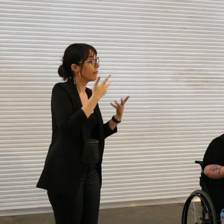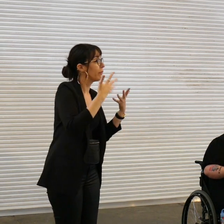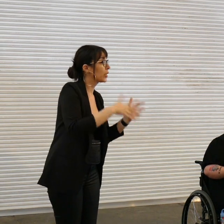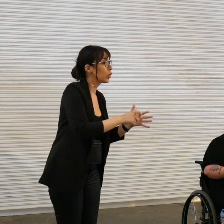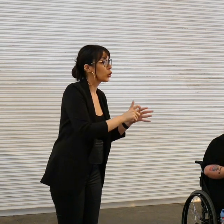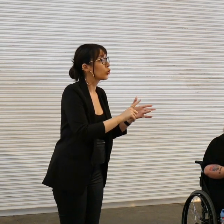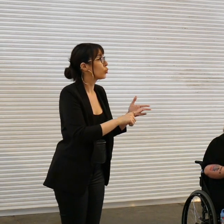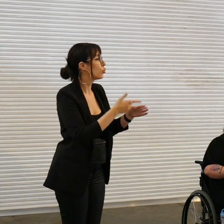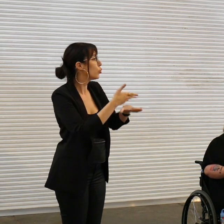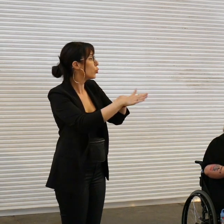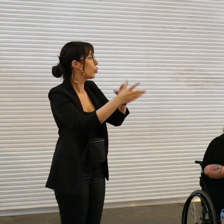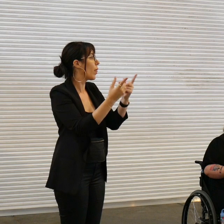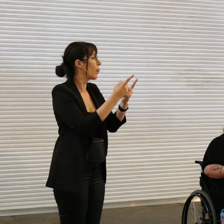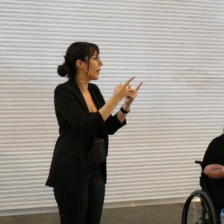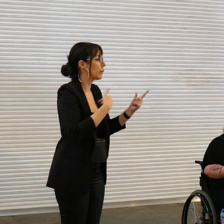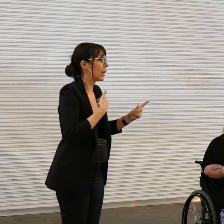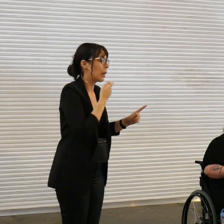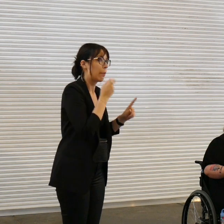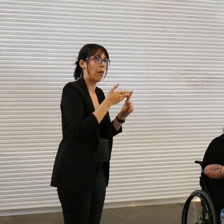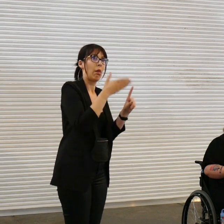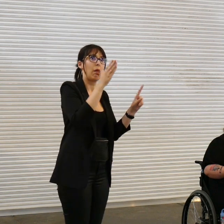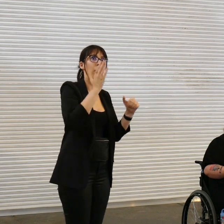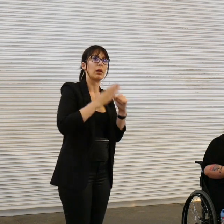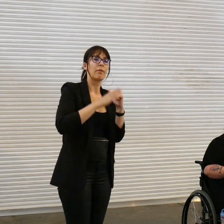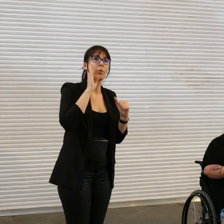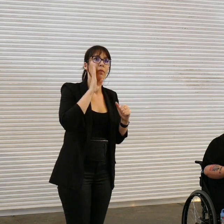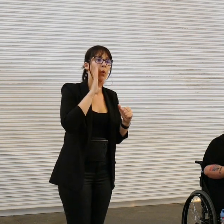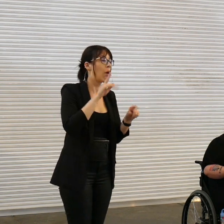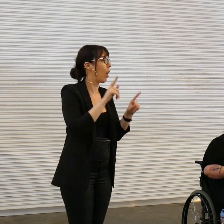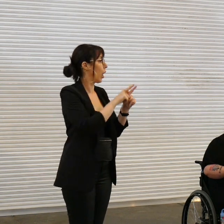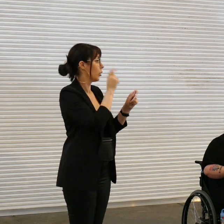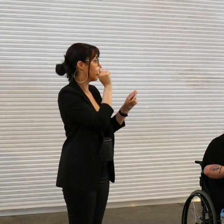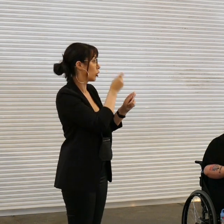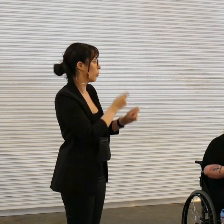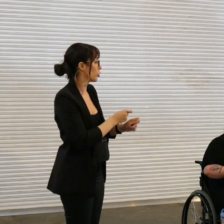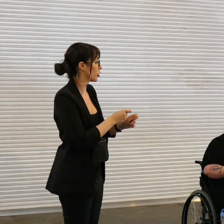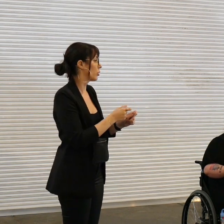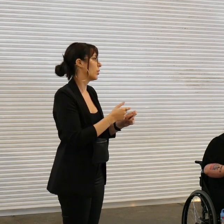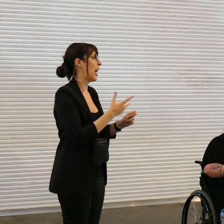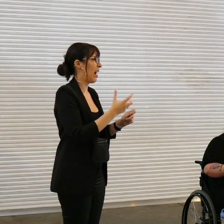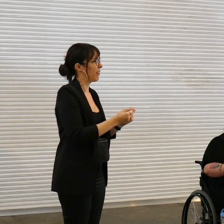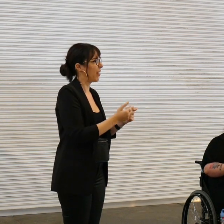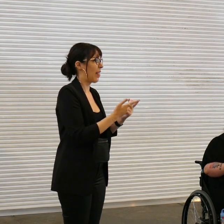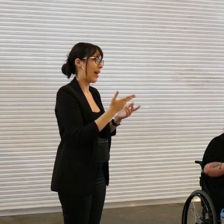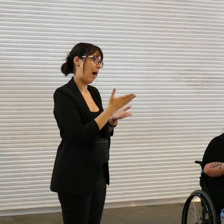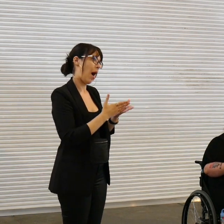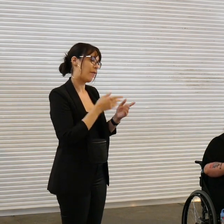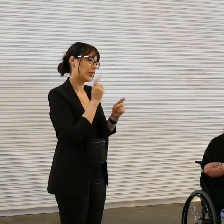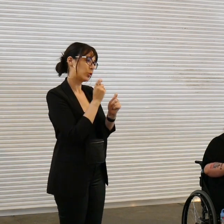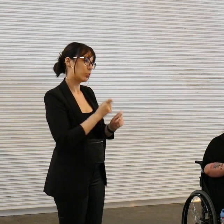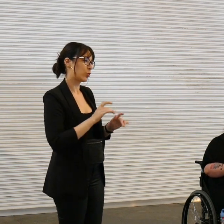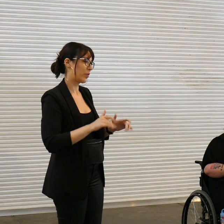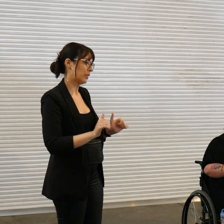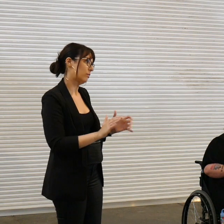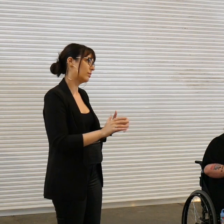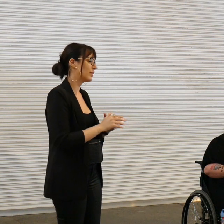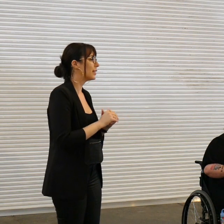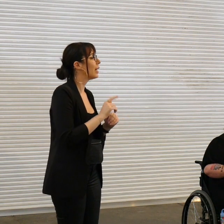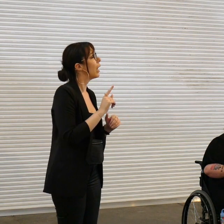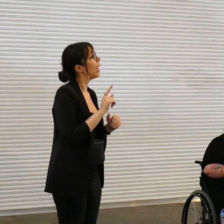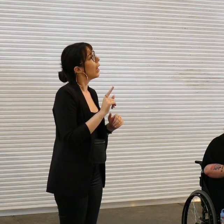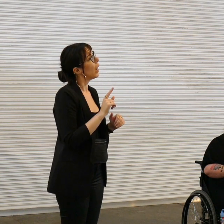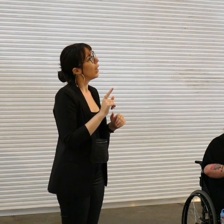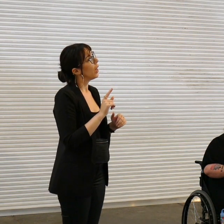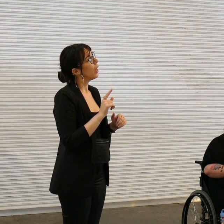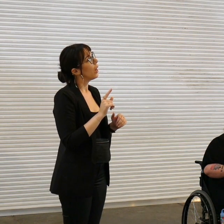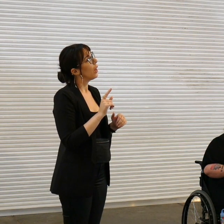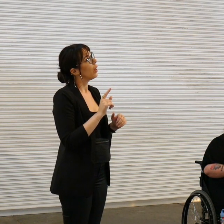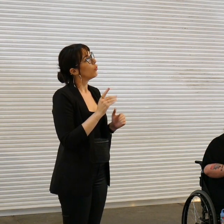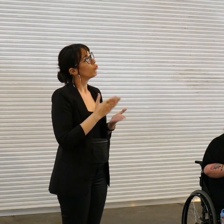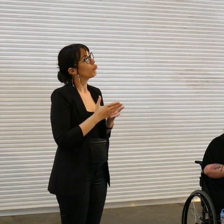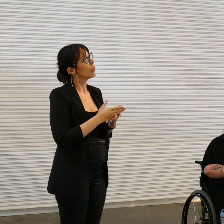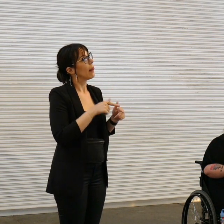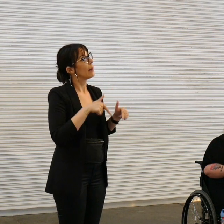doing um there's sculpture over there and half a sculpture over there um and it's been a phenomenal